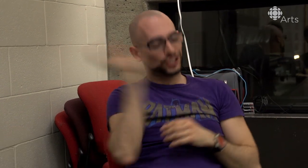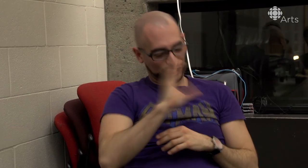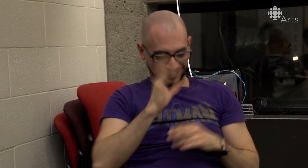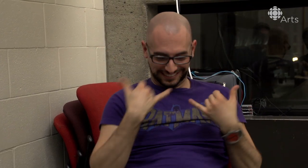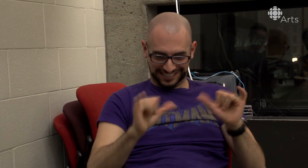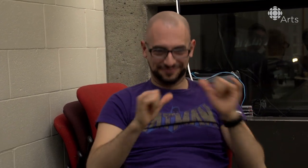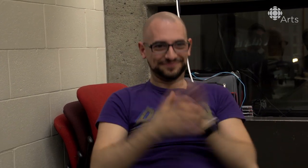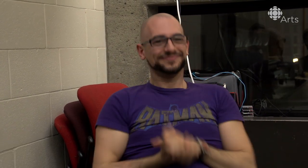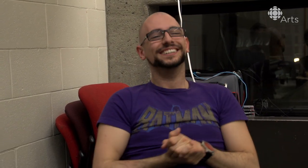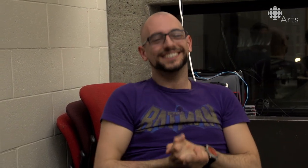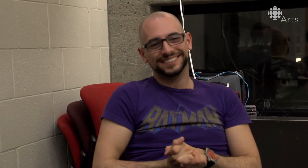So the search continues.